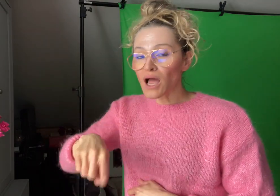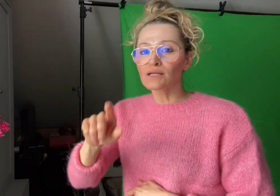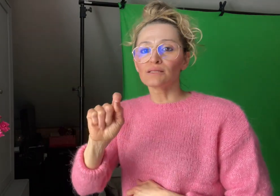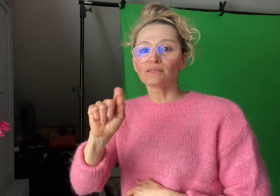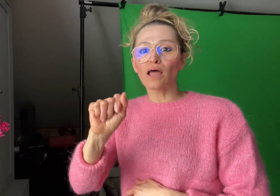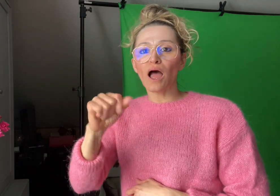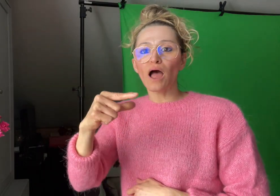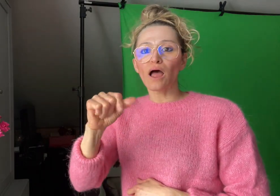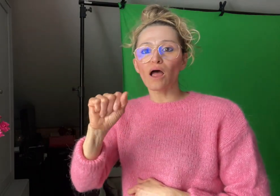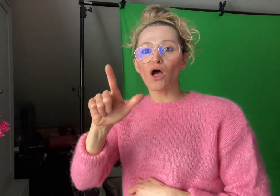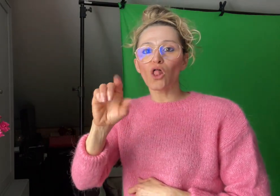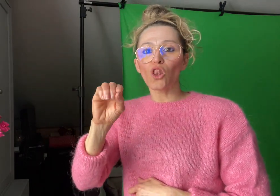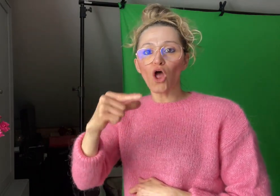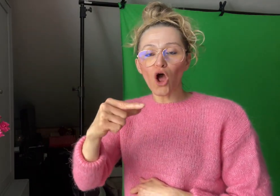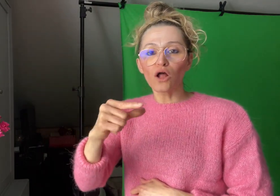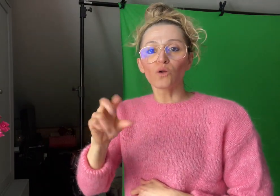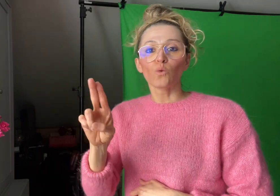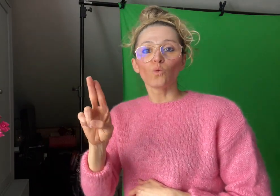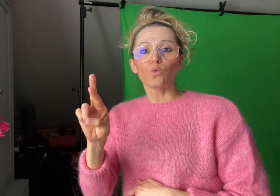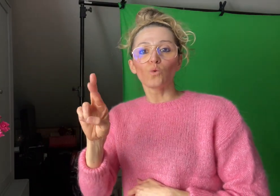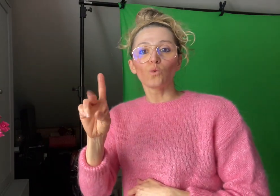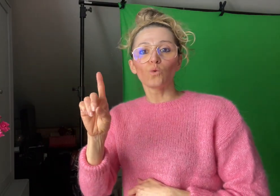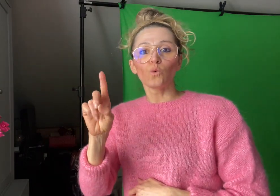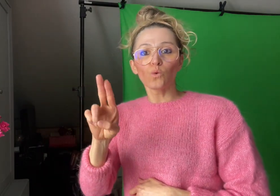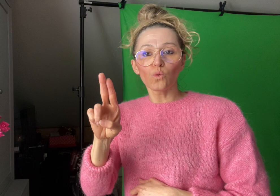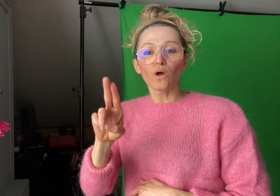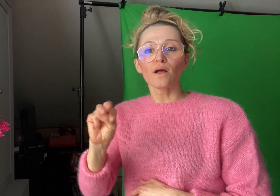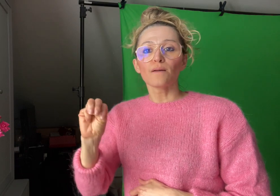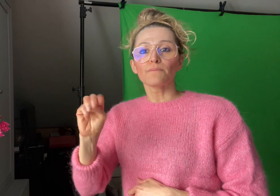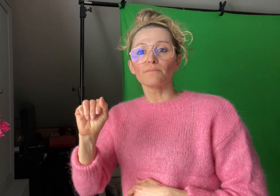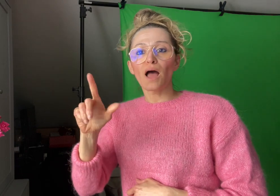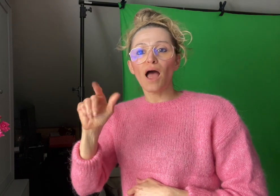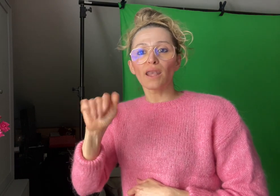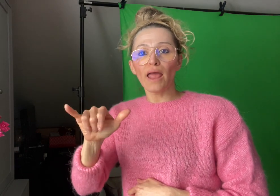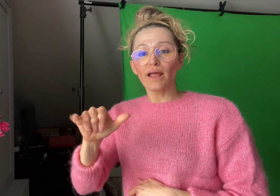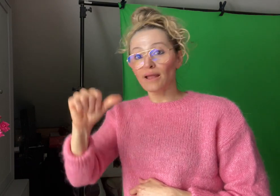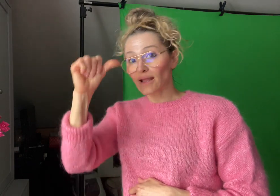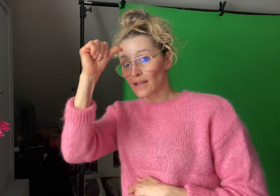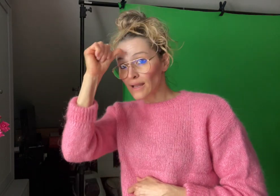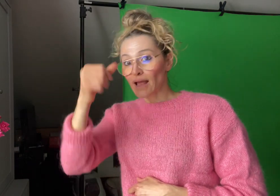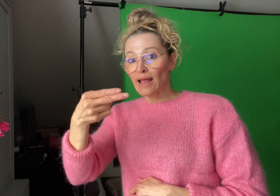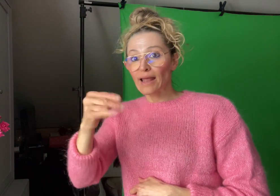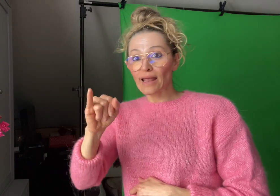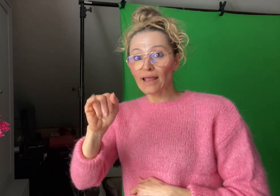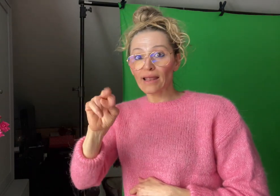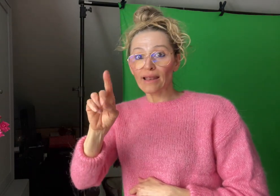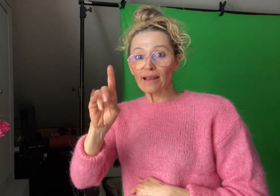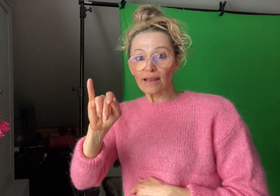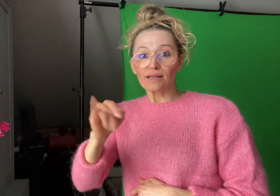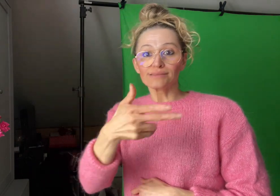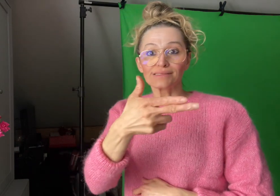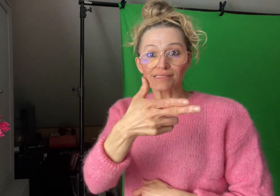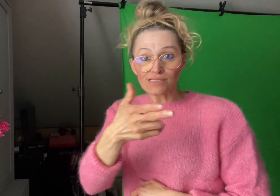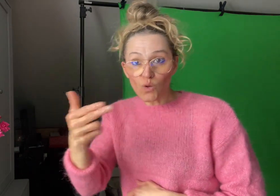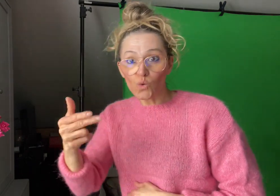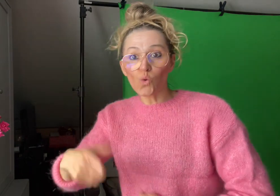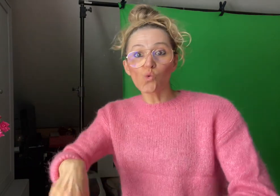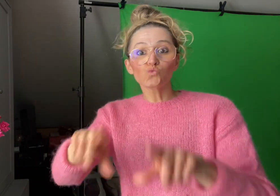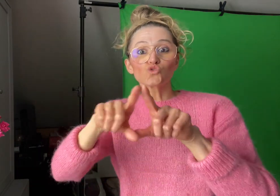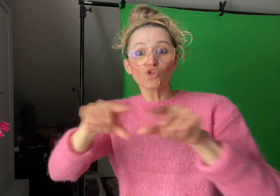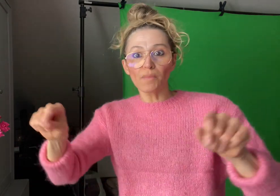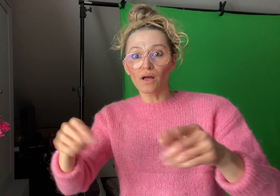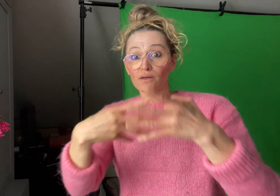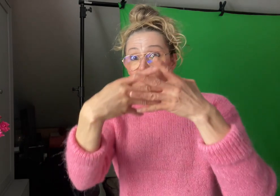Thai, Tagalog, Urdu, Malay, Hindi, Indonesian and Japanese.